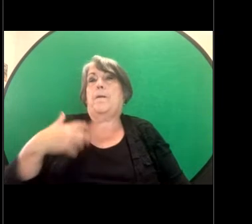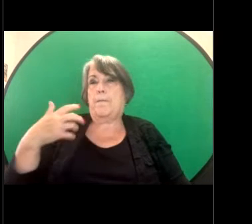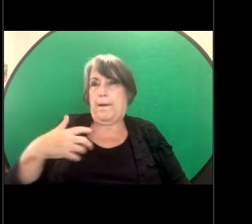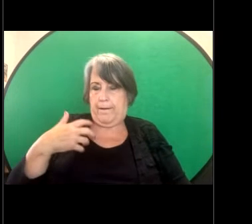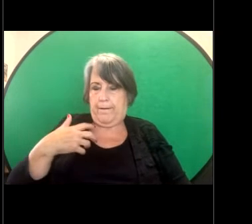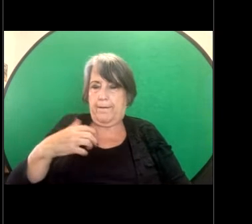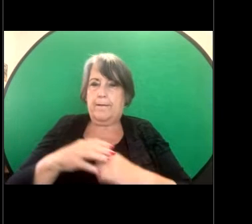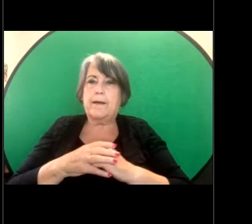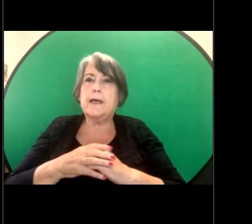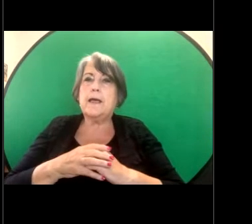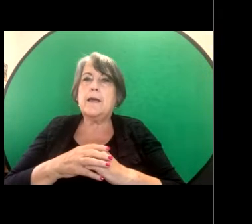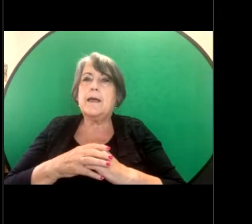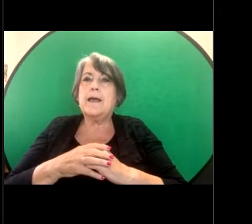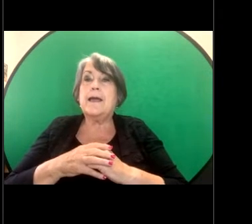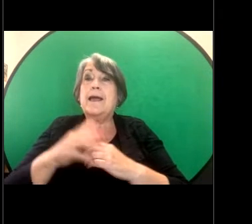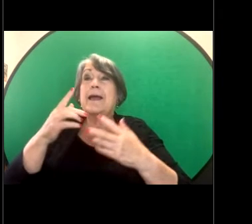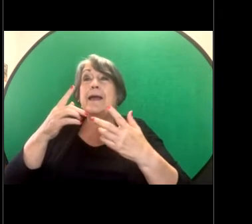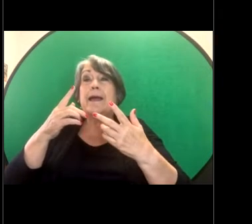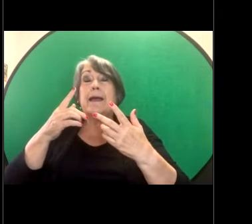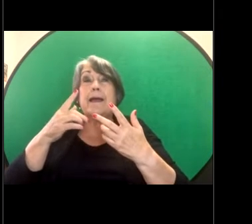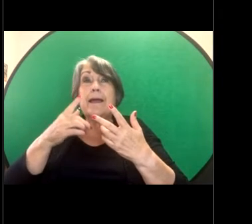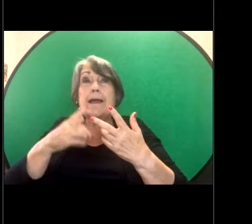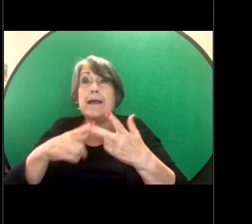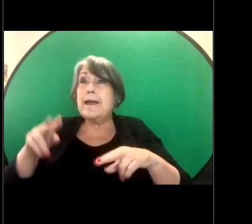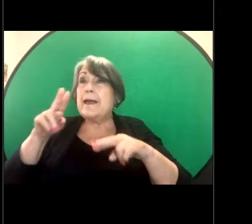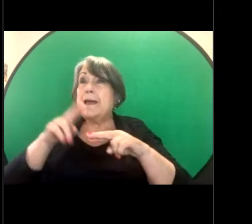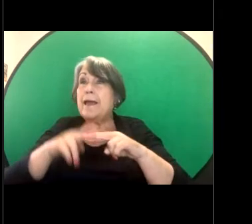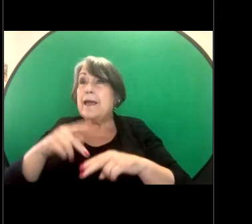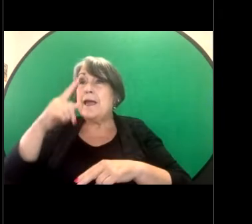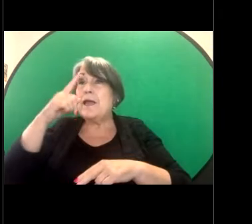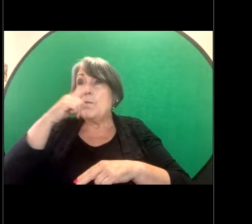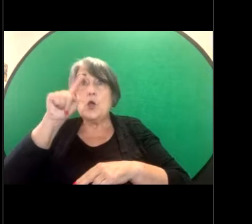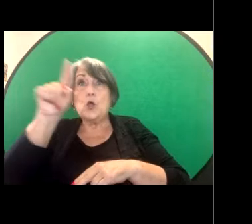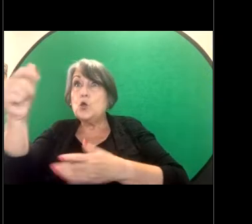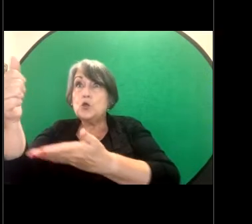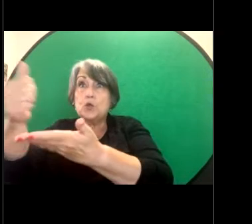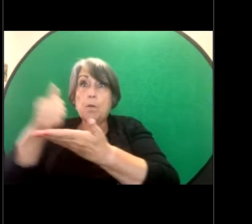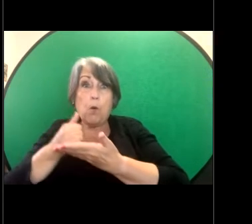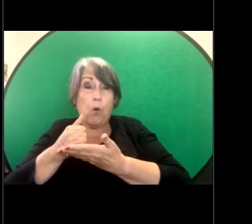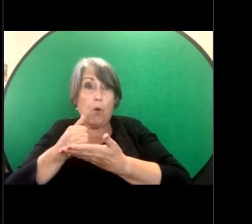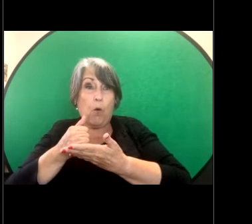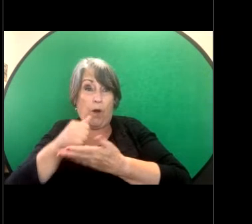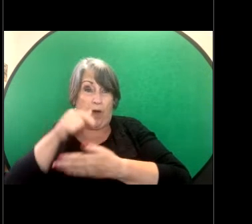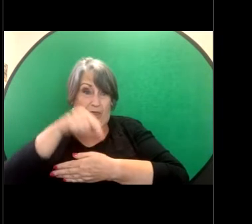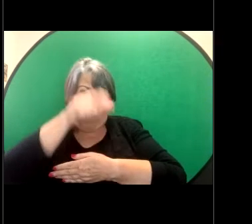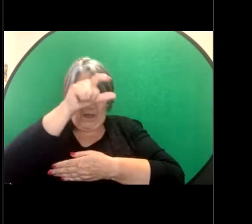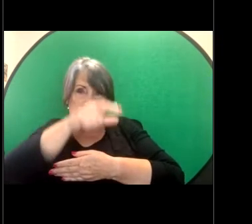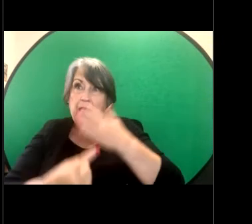so if there are people you are supporting where something has happened quite a long time ago,